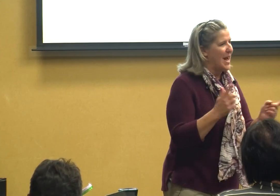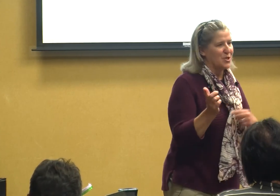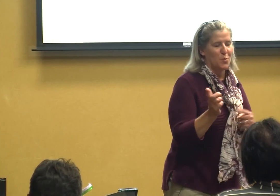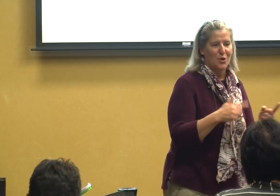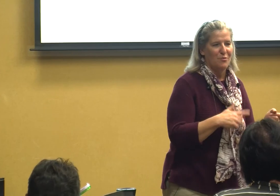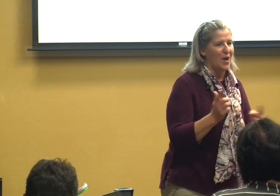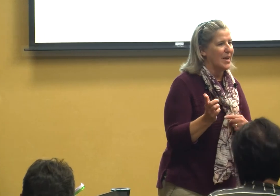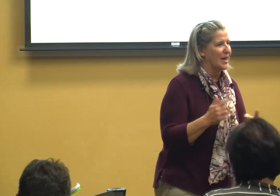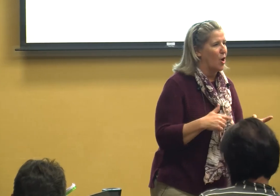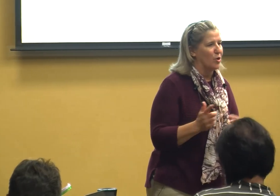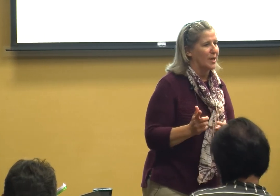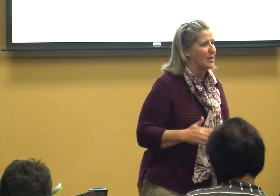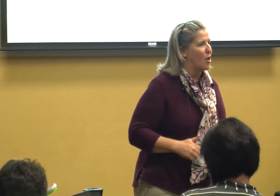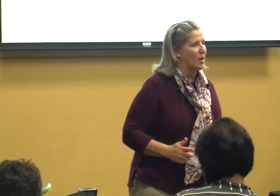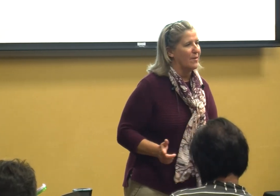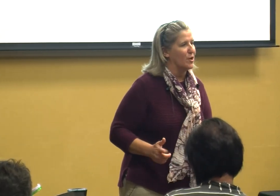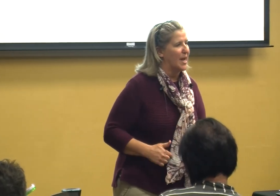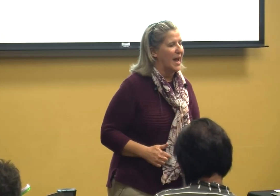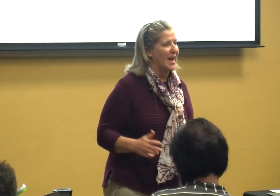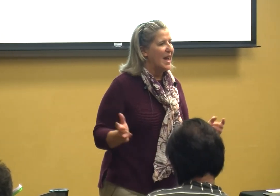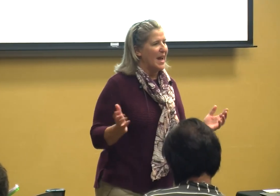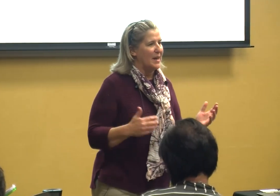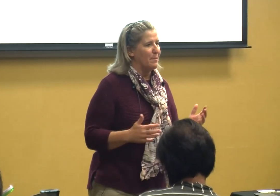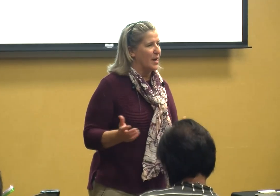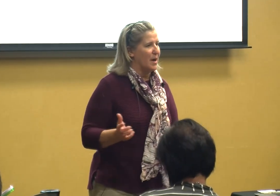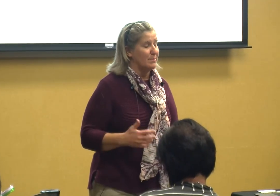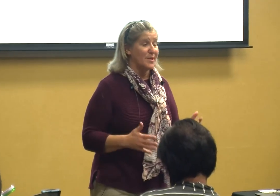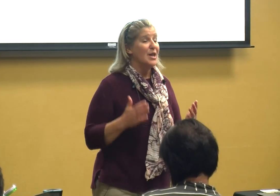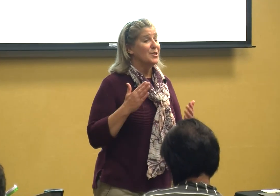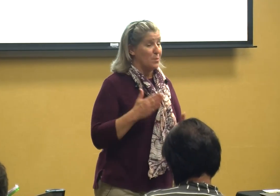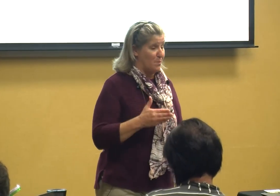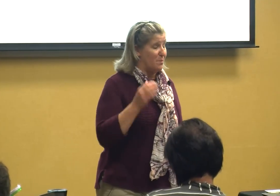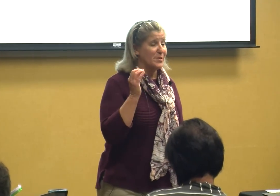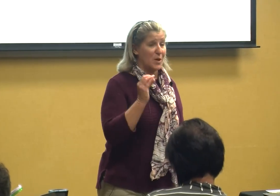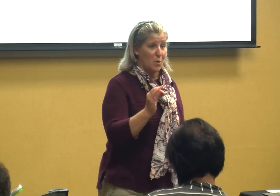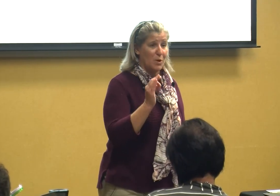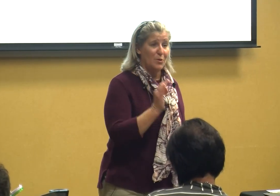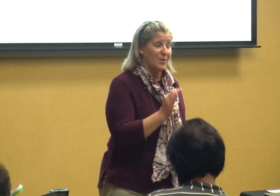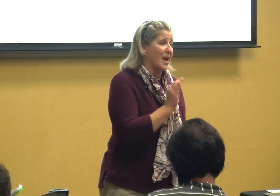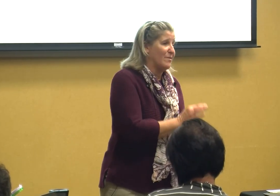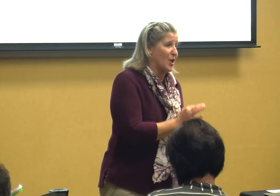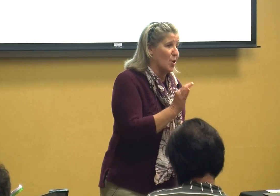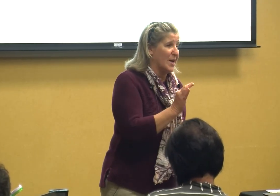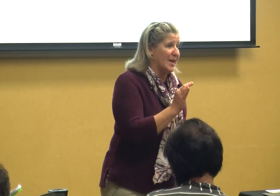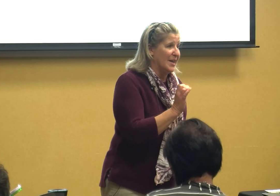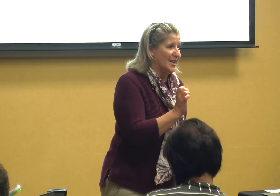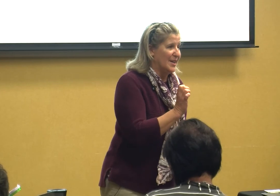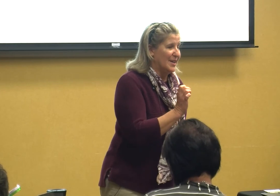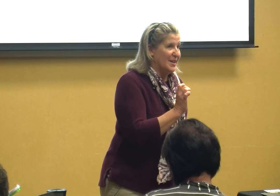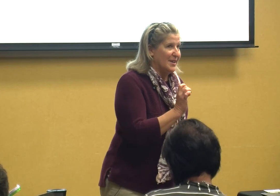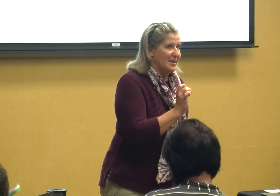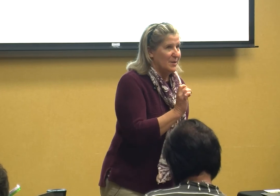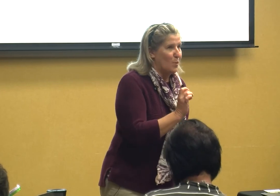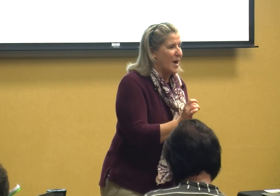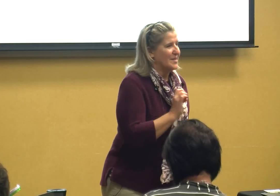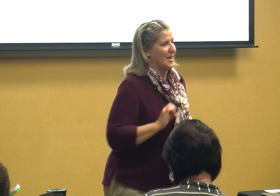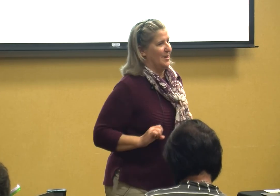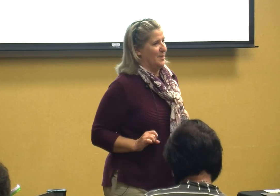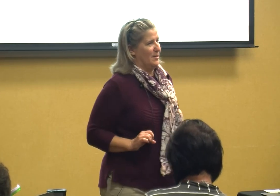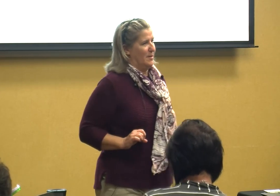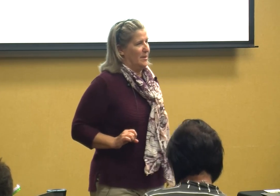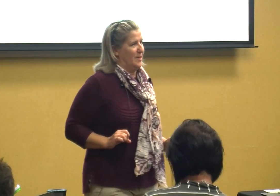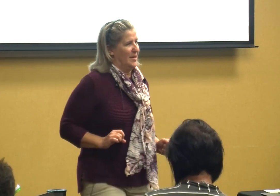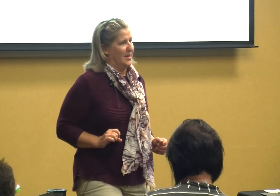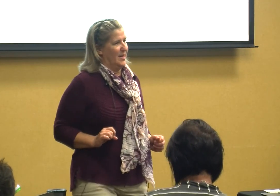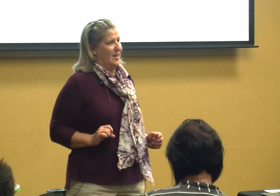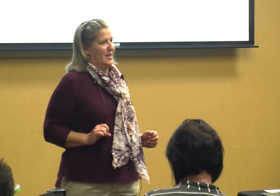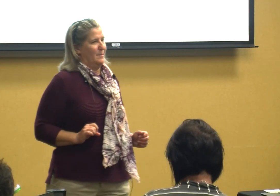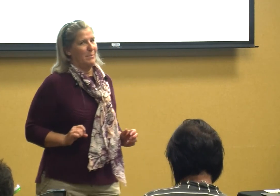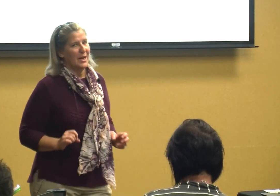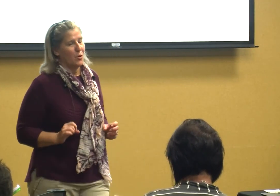where you're fighting all day long every day and it becomes so so use that very wisely pick your